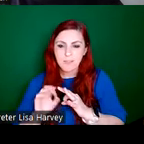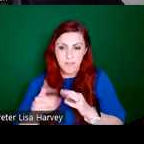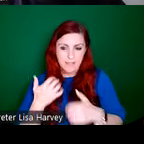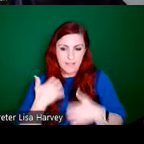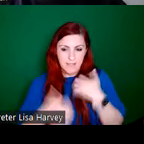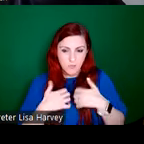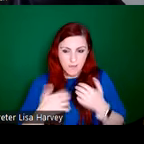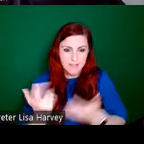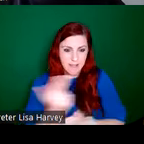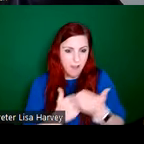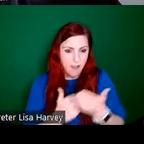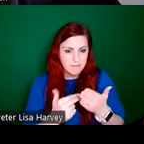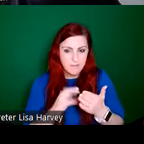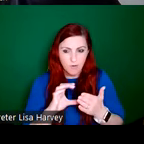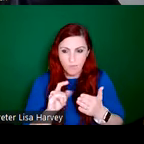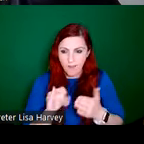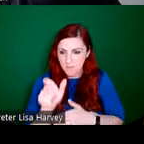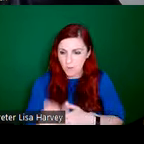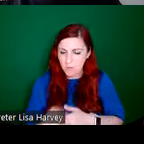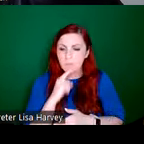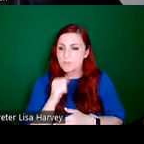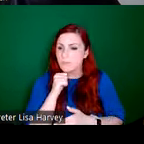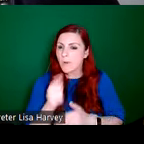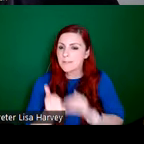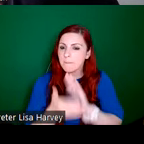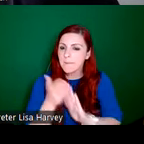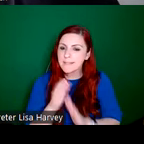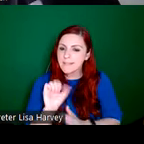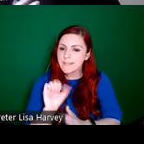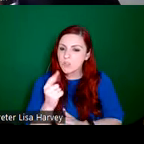movement, and he wasn't building a studio from the ground up, he was taking over